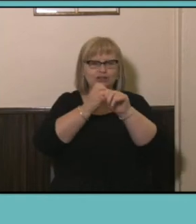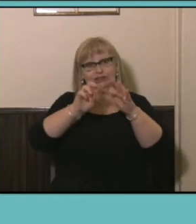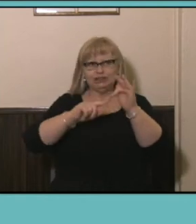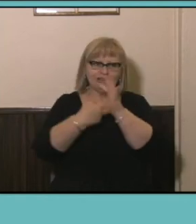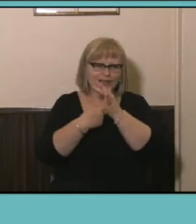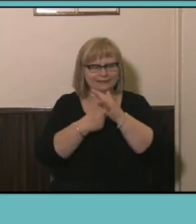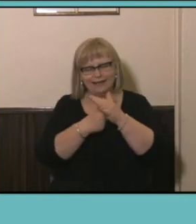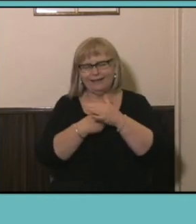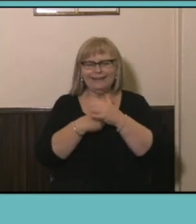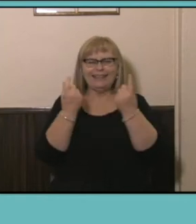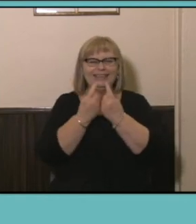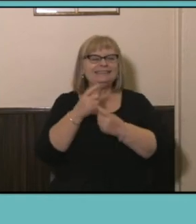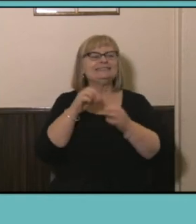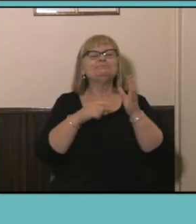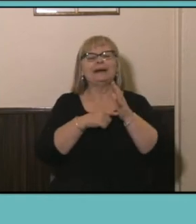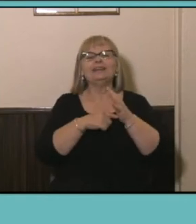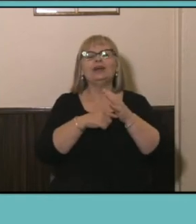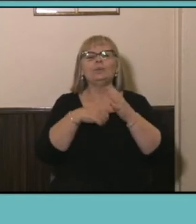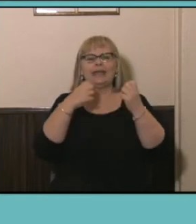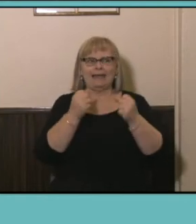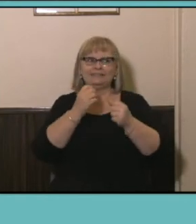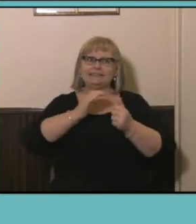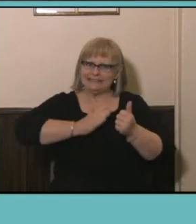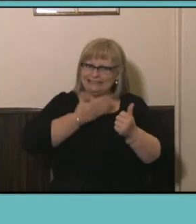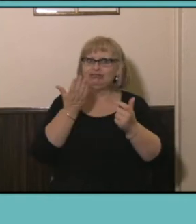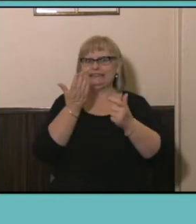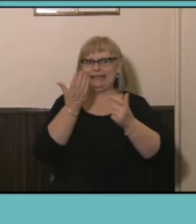alluding to before, we do get some really interesting comparisons when we break